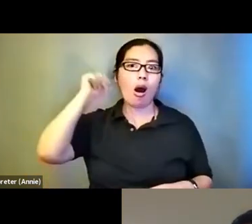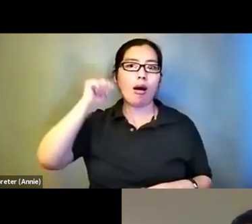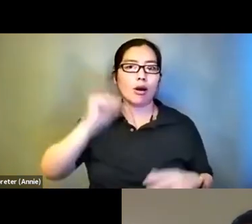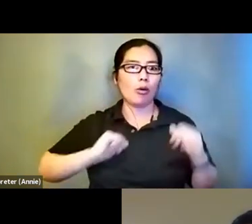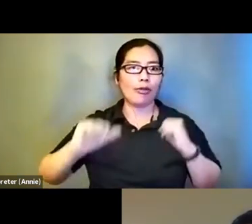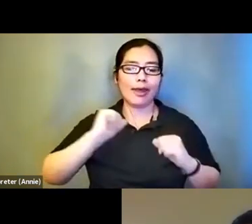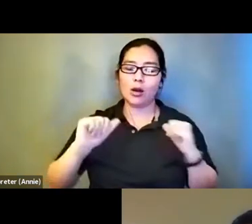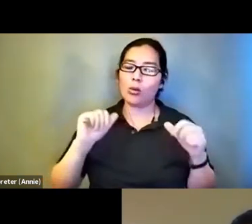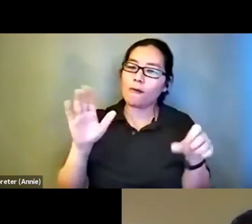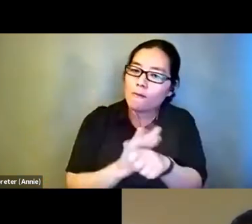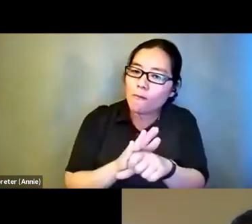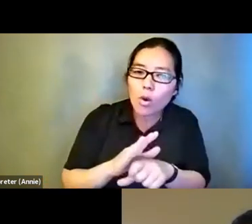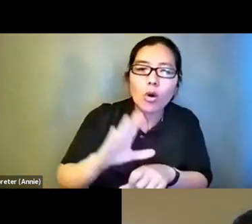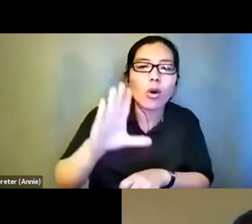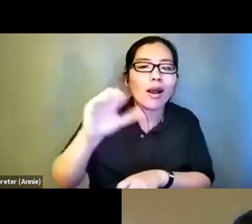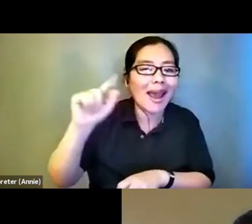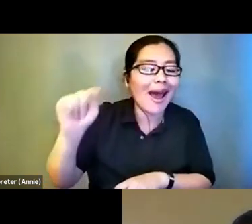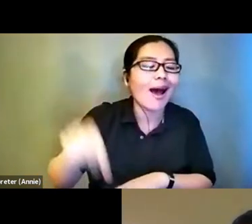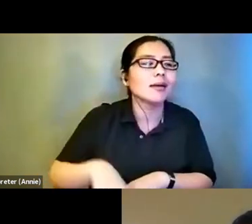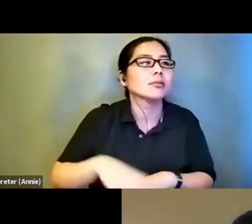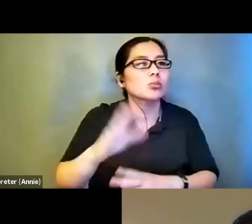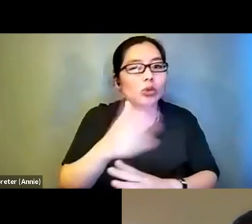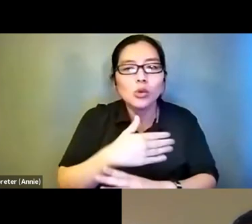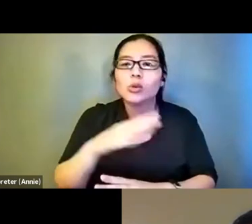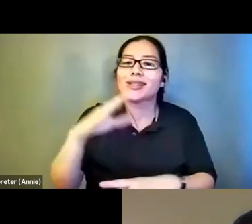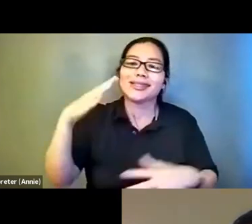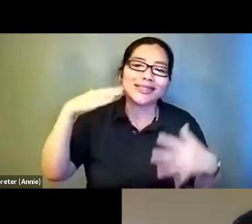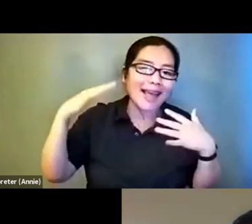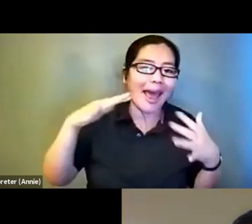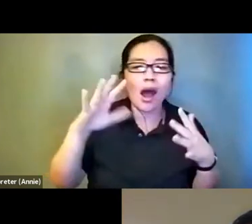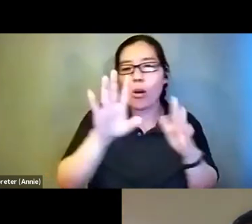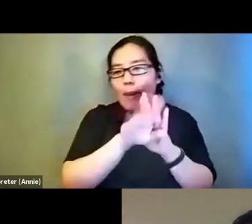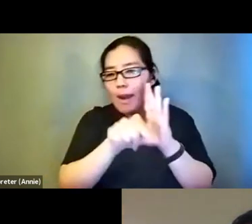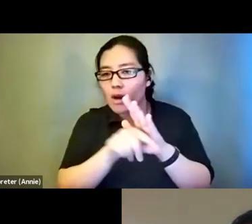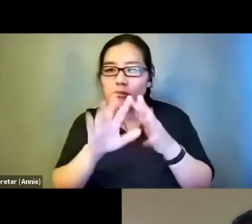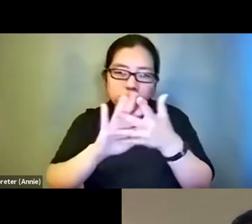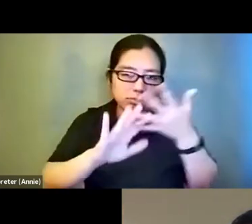cast music sound effects, sometimes they were even just recorded live